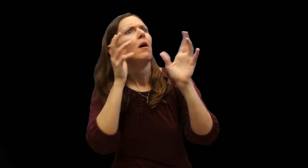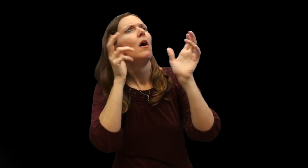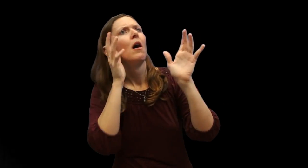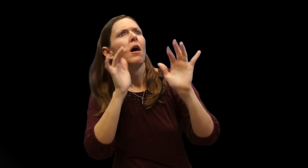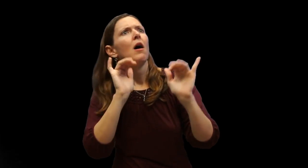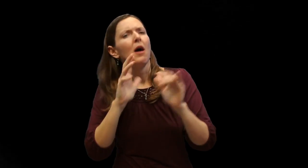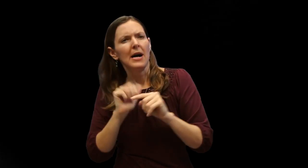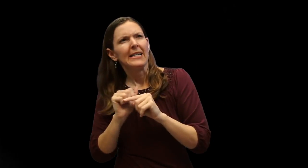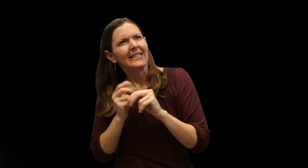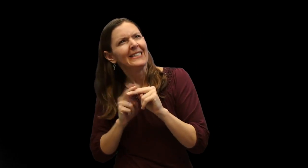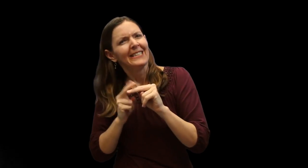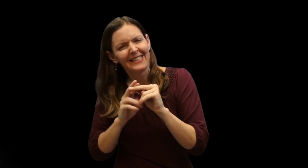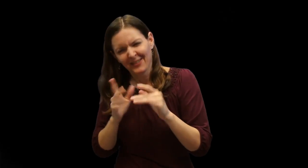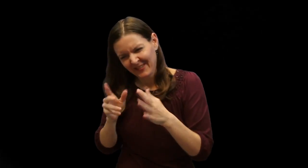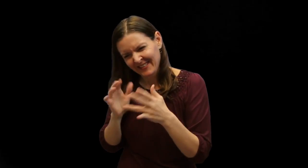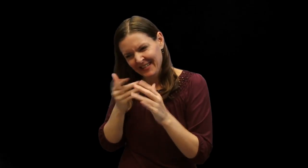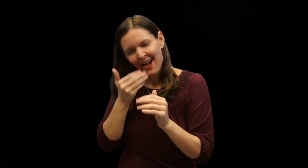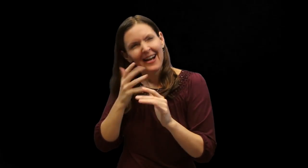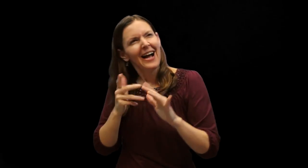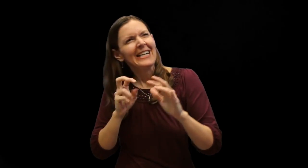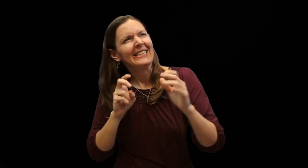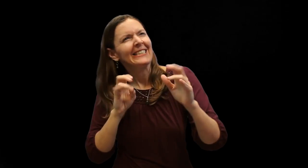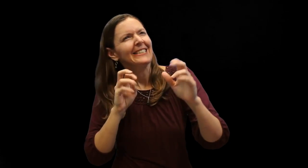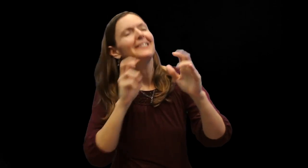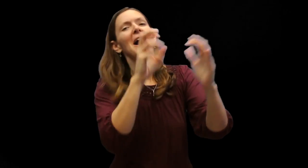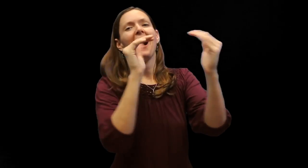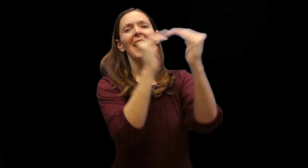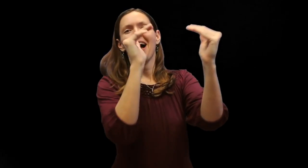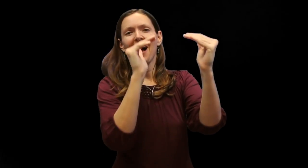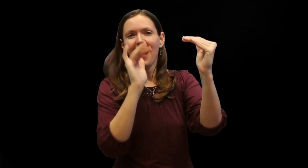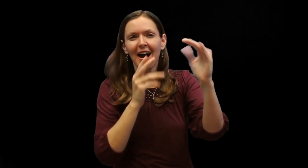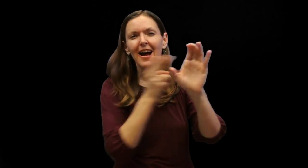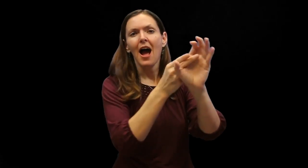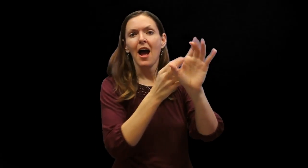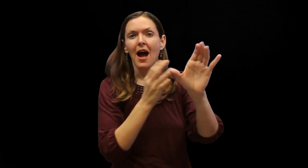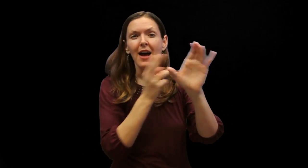and speaking with them, becoming better and better academic speakers and writers, joining them at the end.